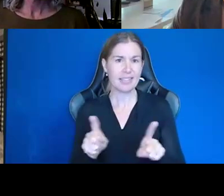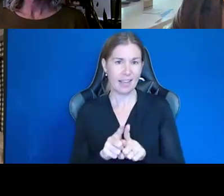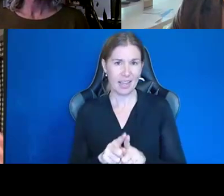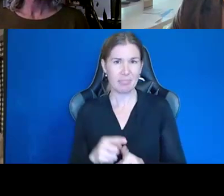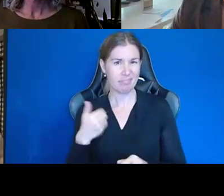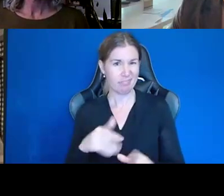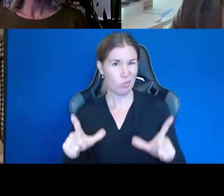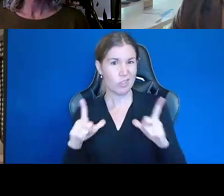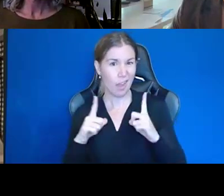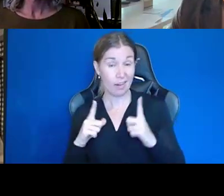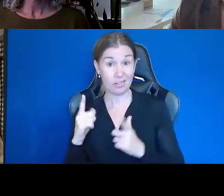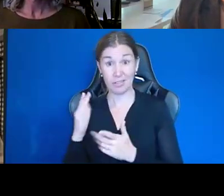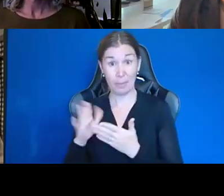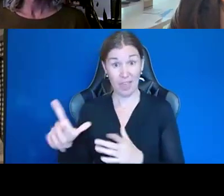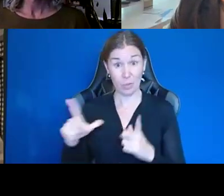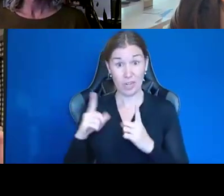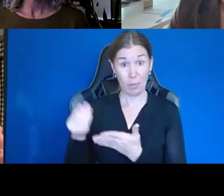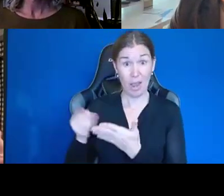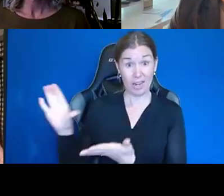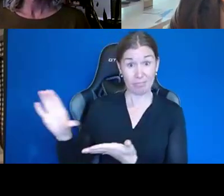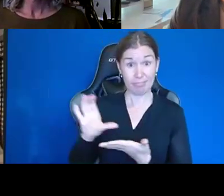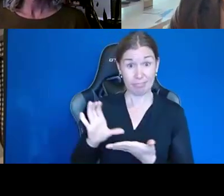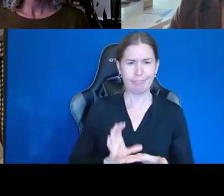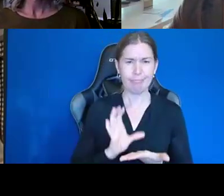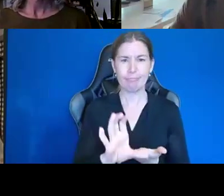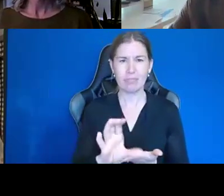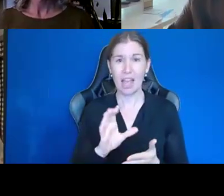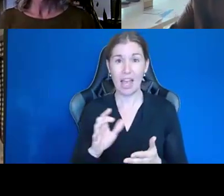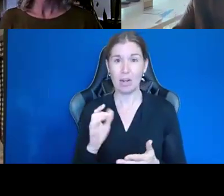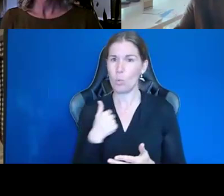I took some of that money. But we went right into brick and mortar, you know.